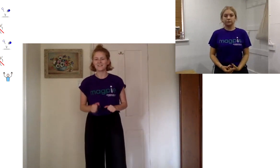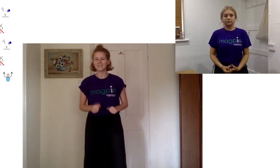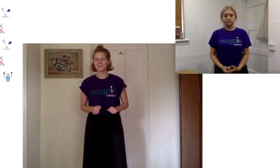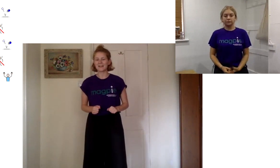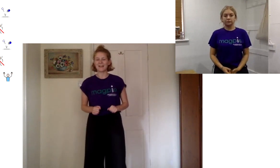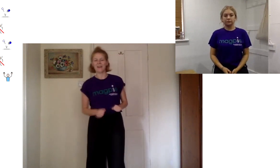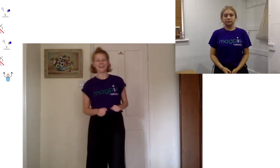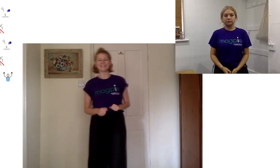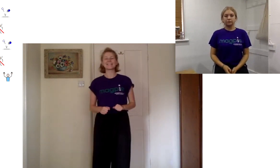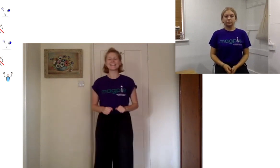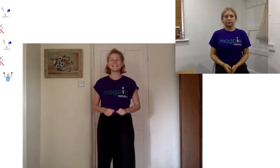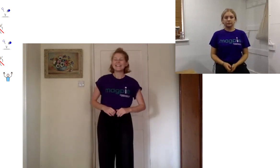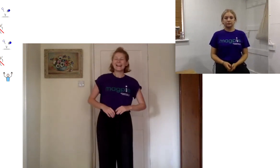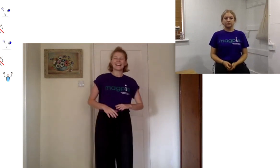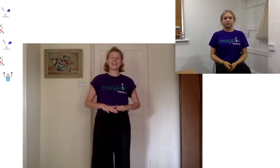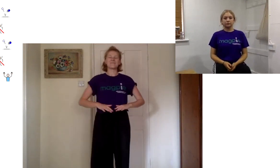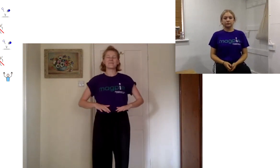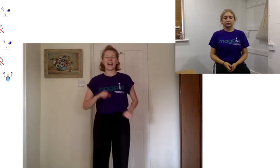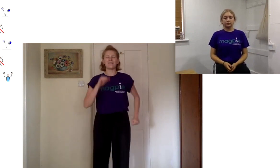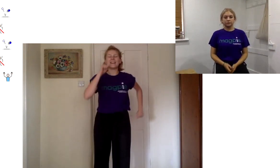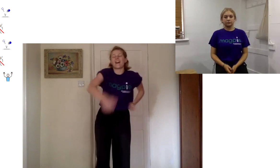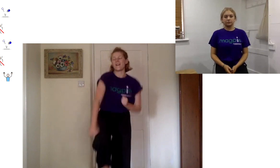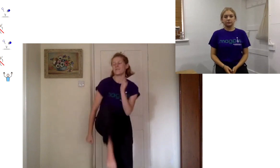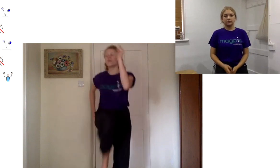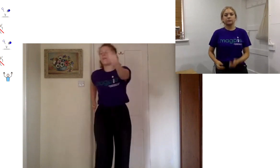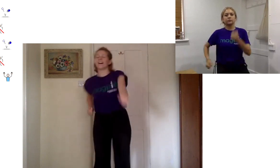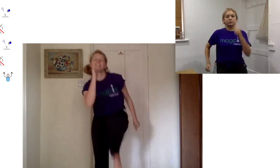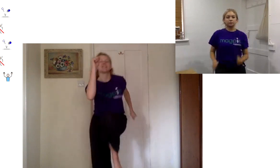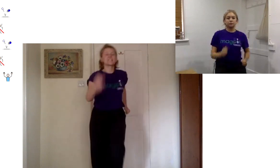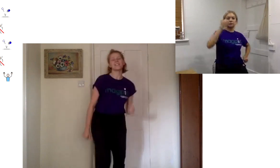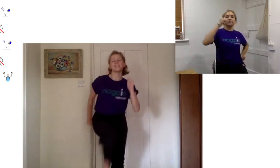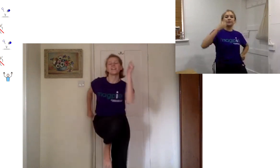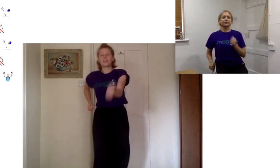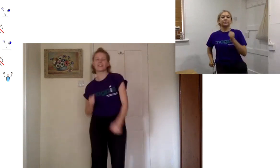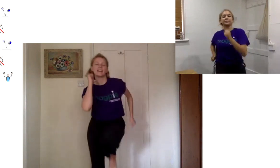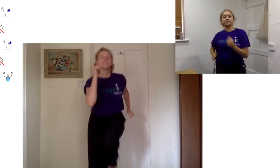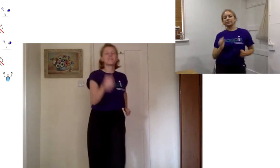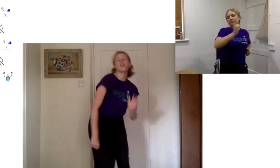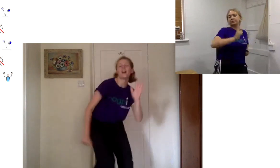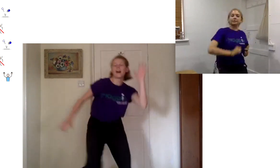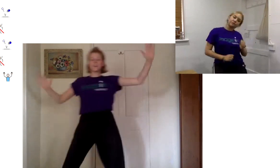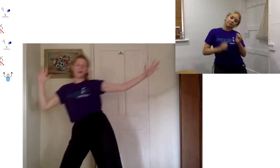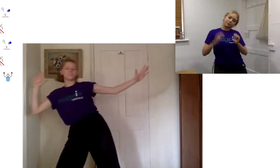just so we can have a practice okay we go one two three four and hold